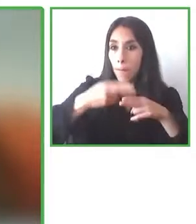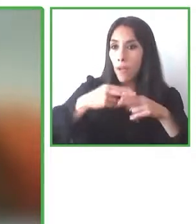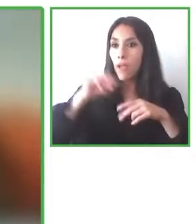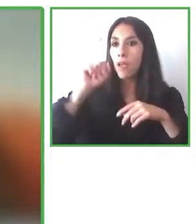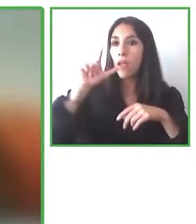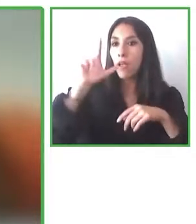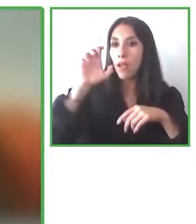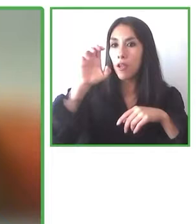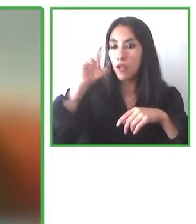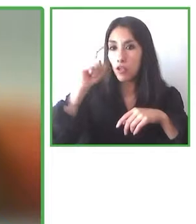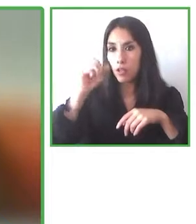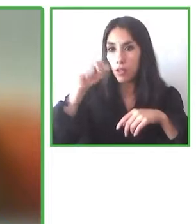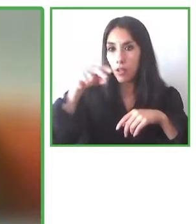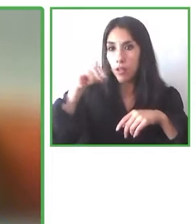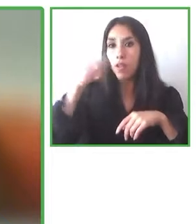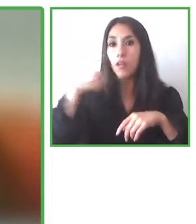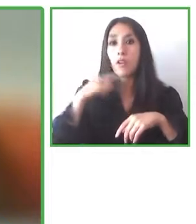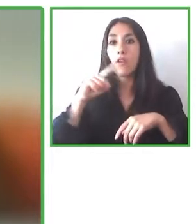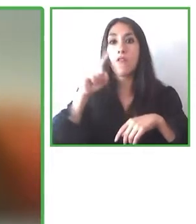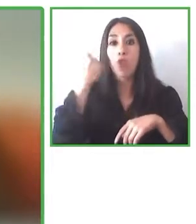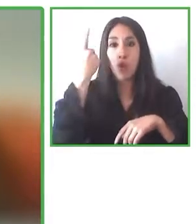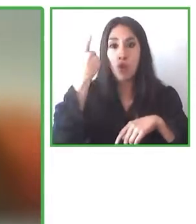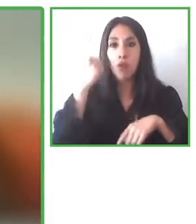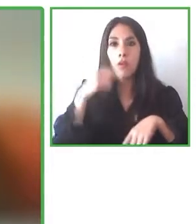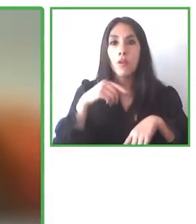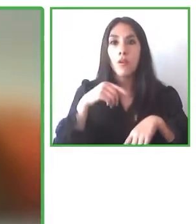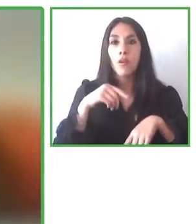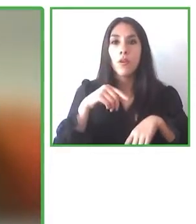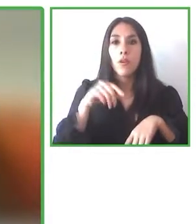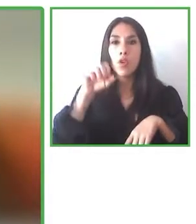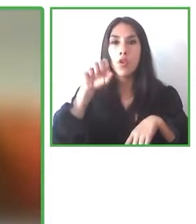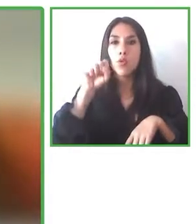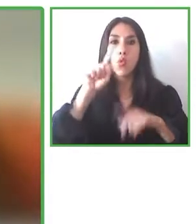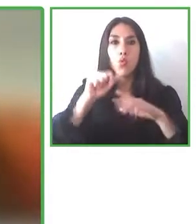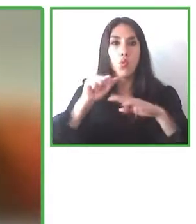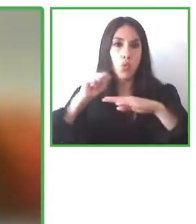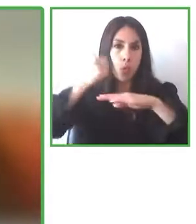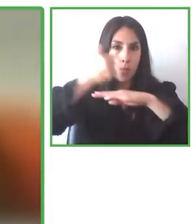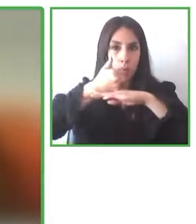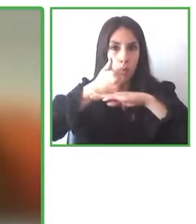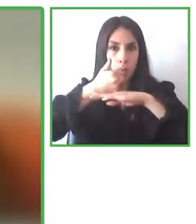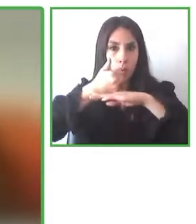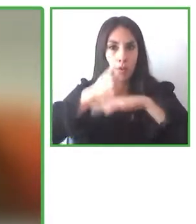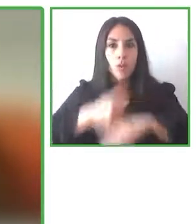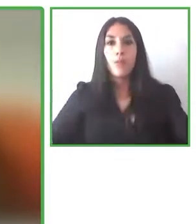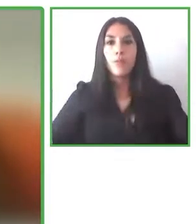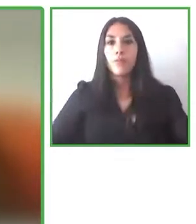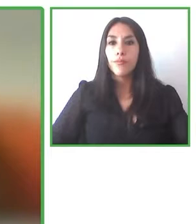that offers spoken subtitles for people with reading difficulties so that might be people with dyslexia or visual